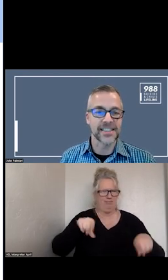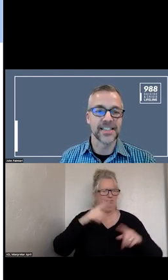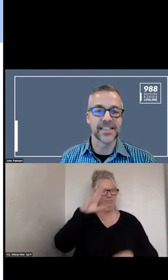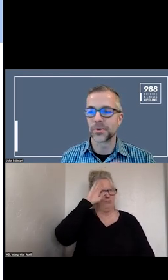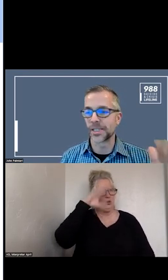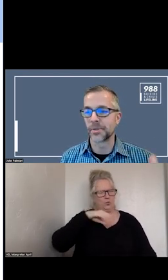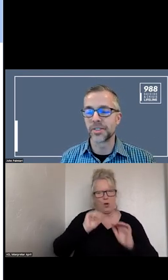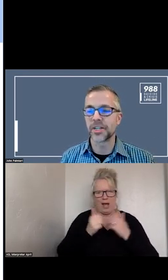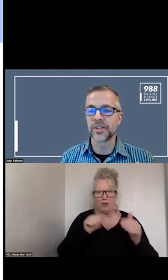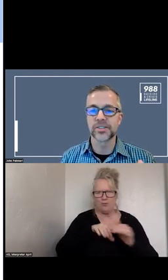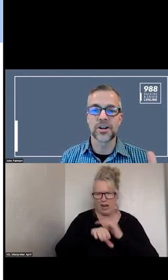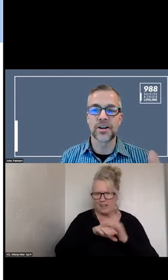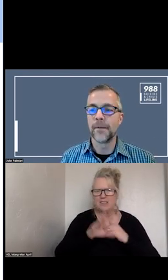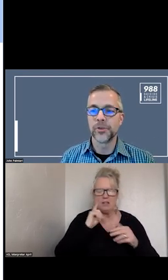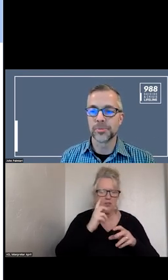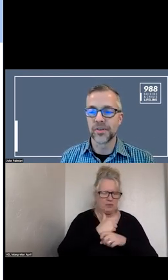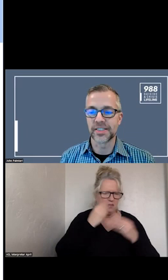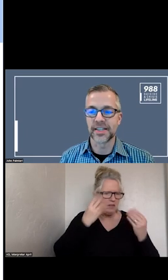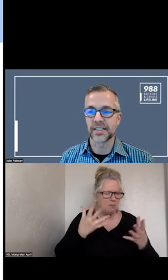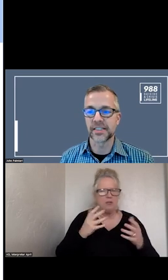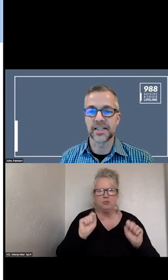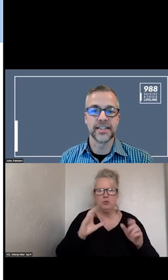THIS AND WHAT THE MATERIALS ARE. YOU CAN MOVE ON TO THE NEXT SLIDE.